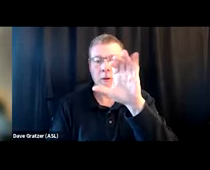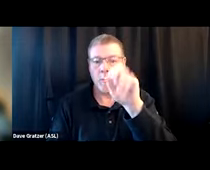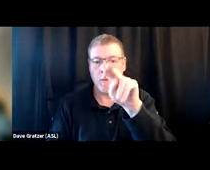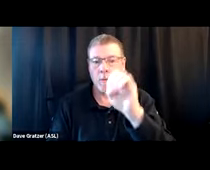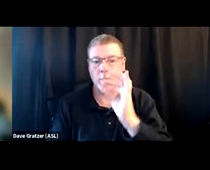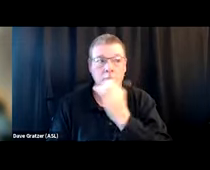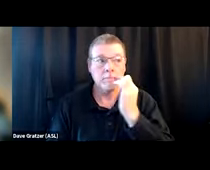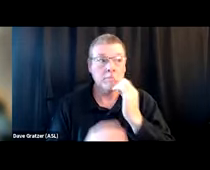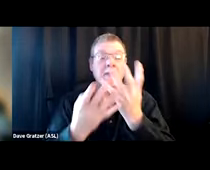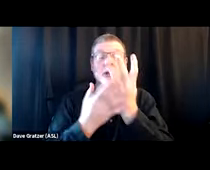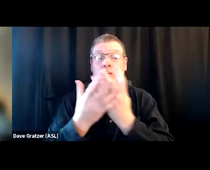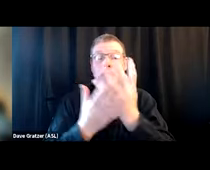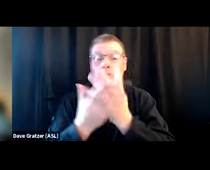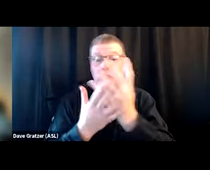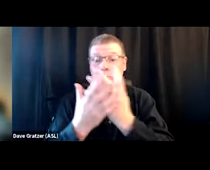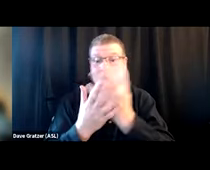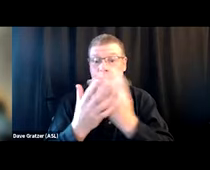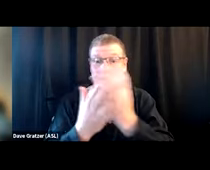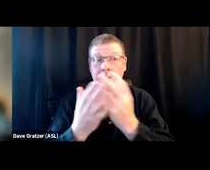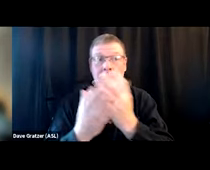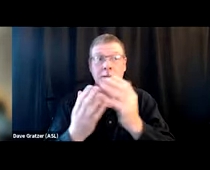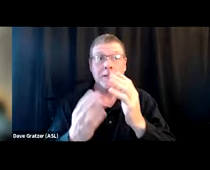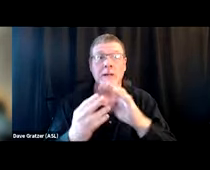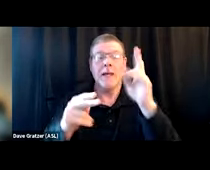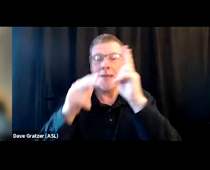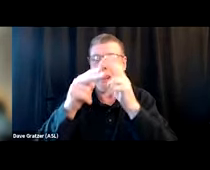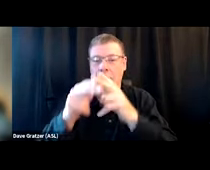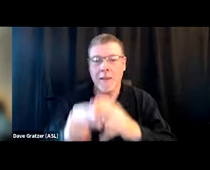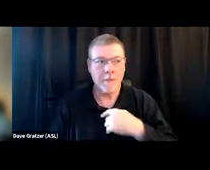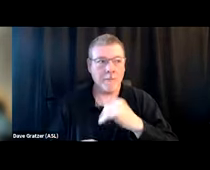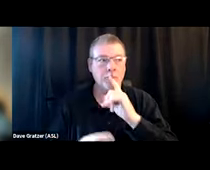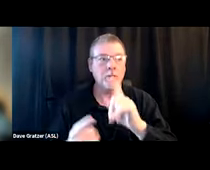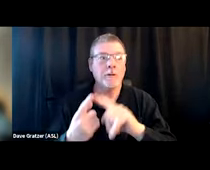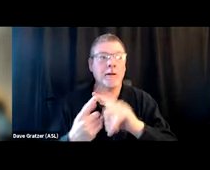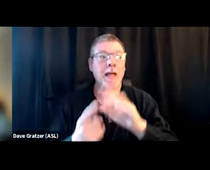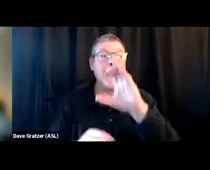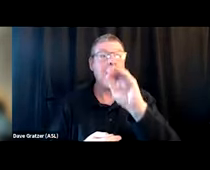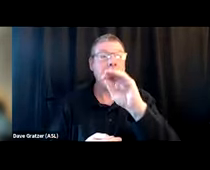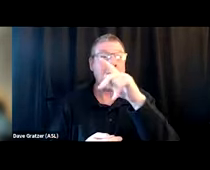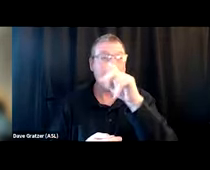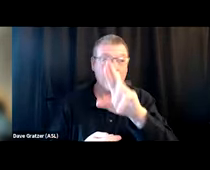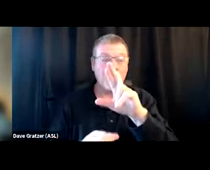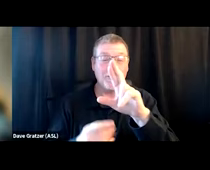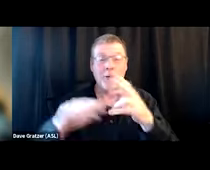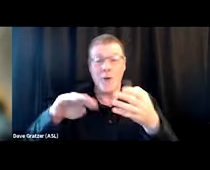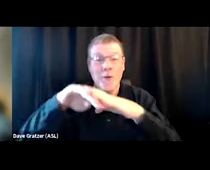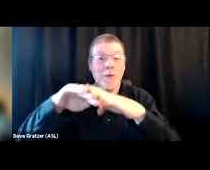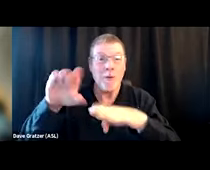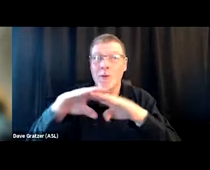On the left we have a Brillo pad, usually going by the name brand Chore. Copper-coated, full of chemicals, not at all what we want people using